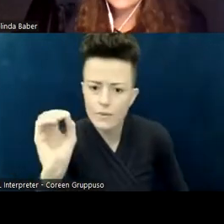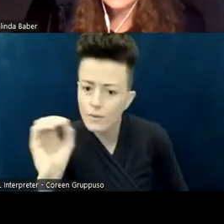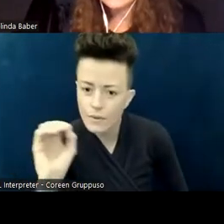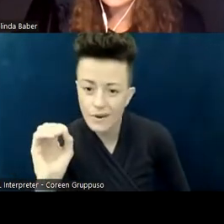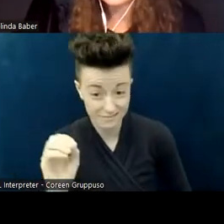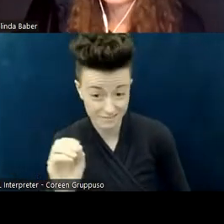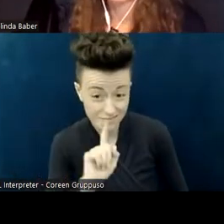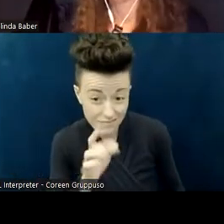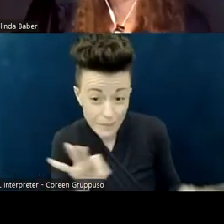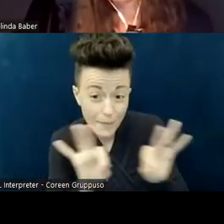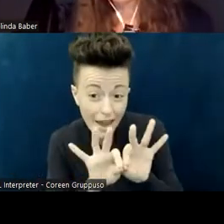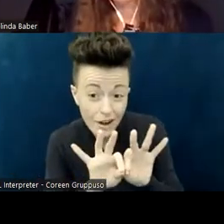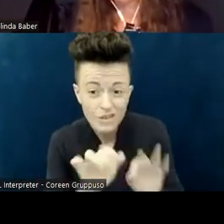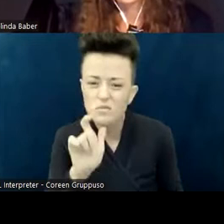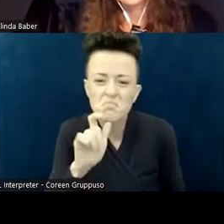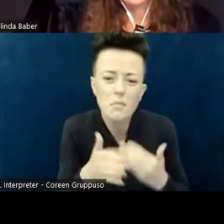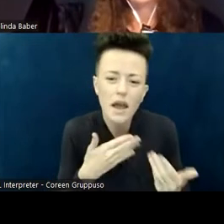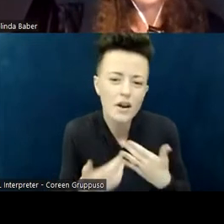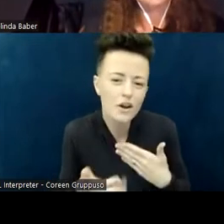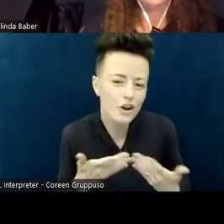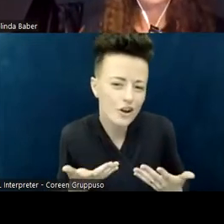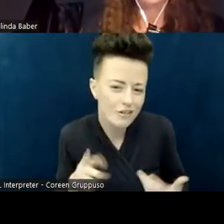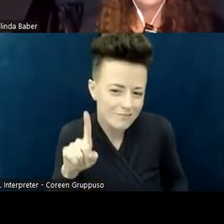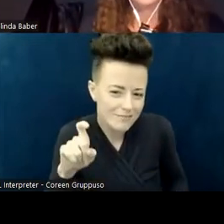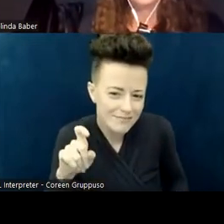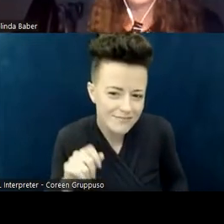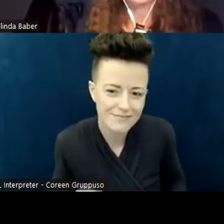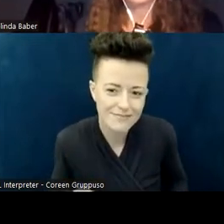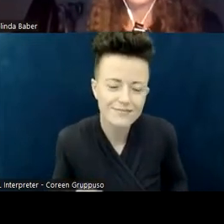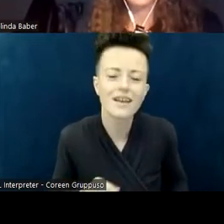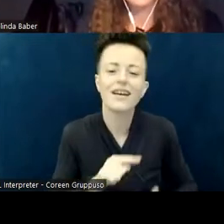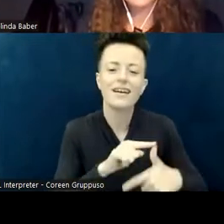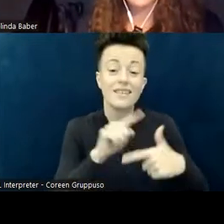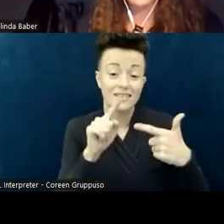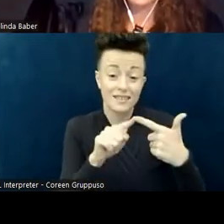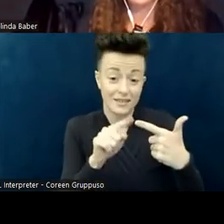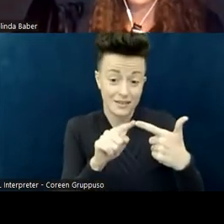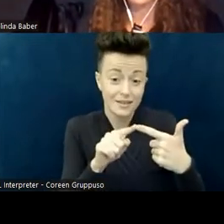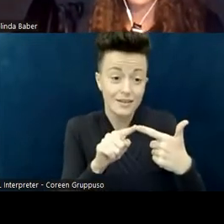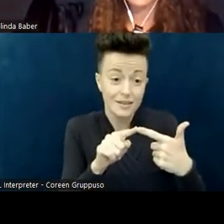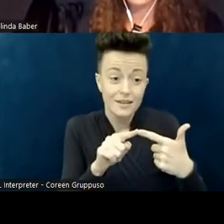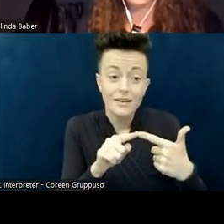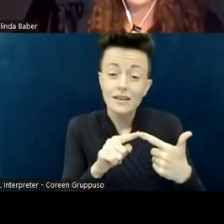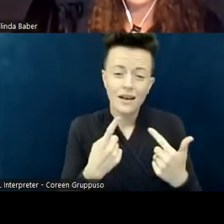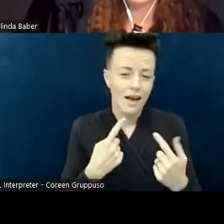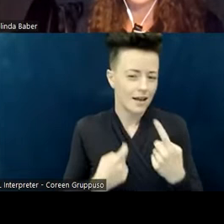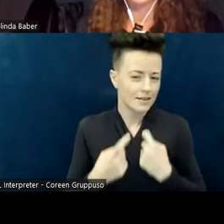A second thing to ask yourself is if you were going to attend a church service